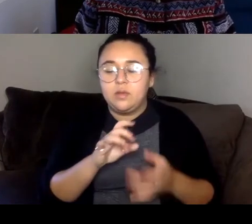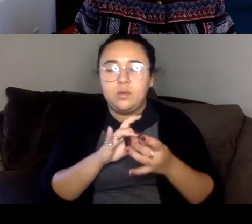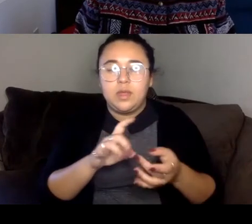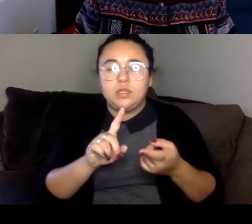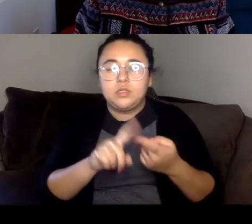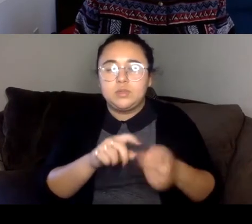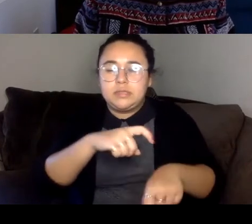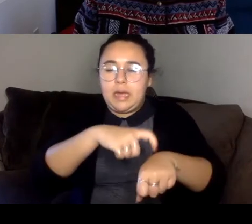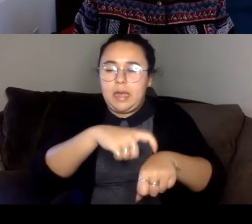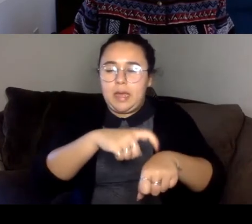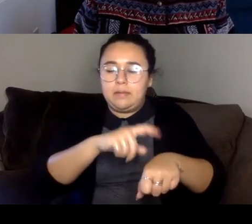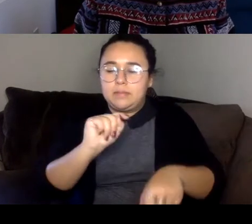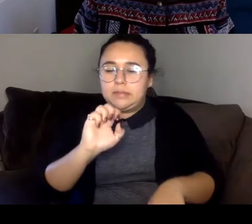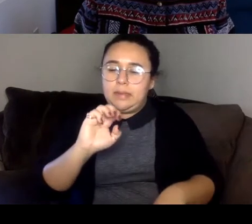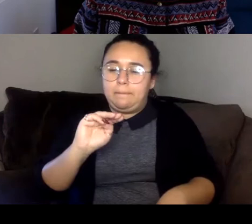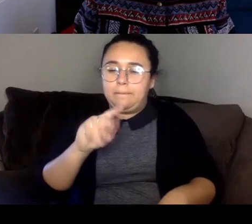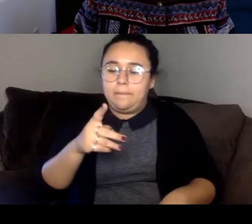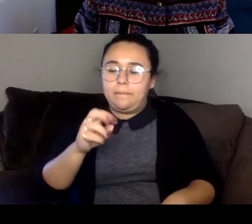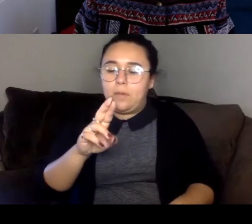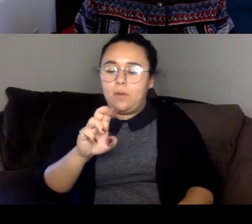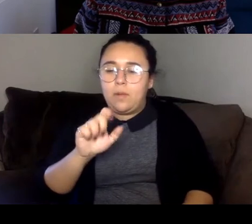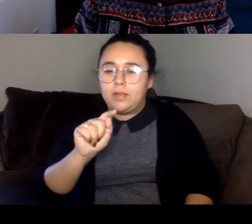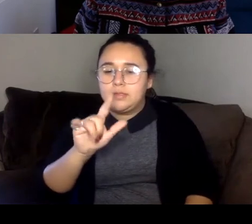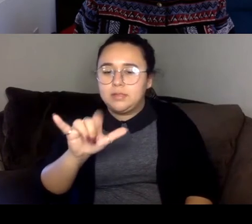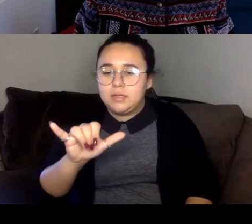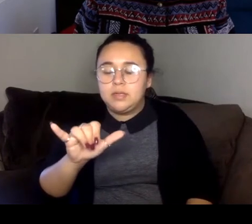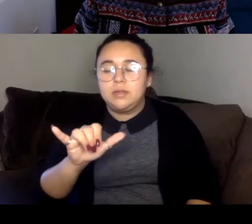but after that everything was just through associative logic I would just write down